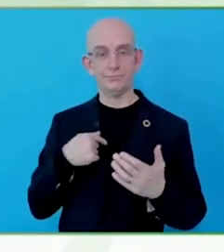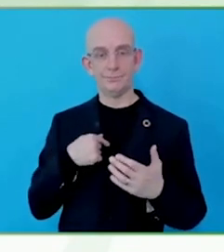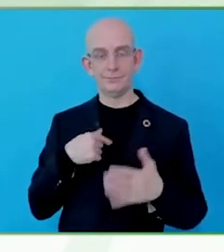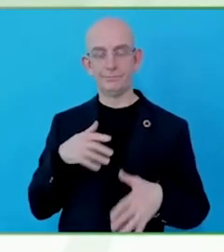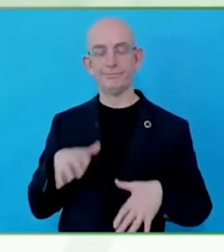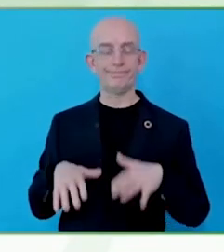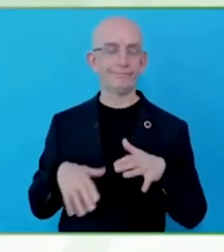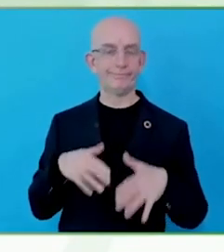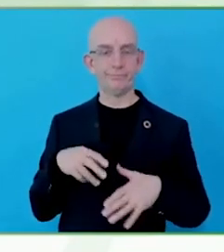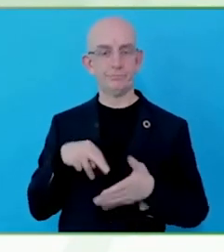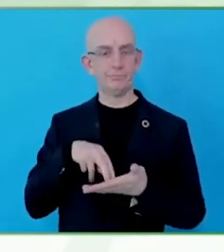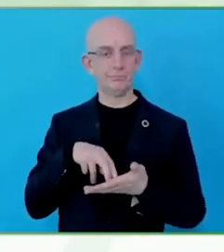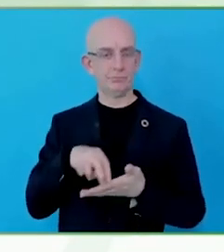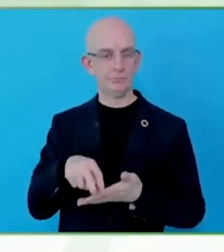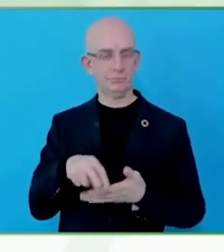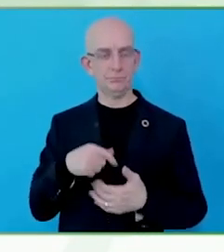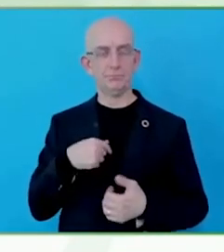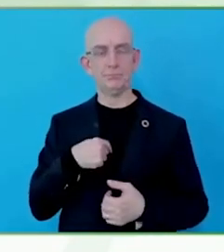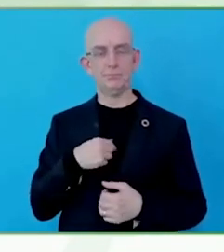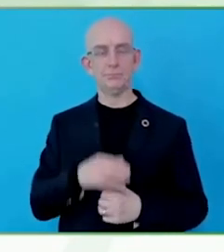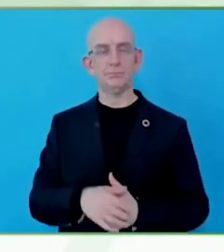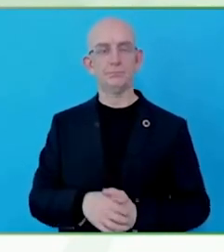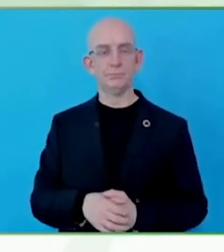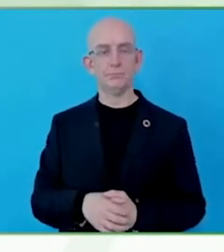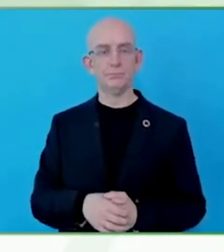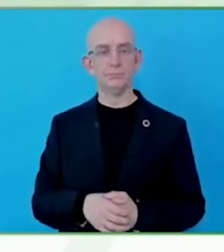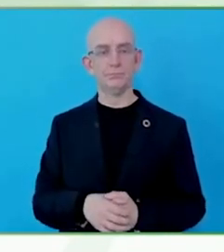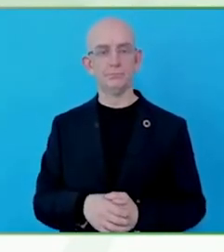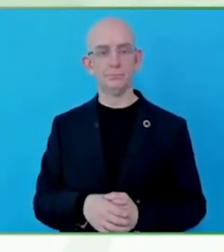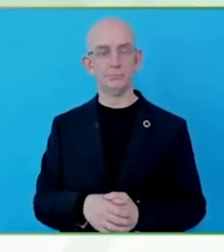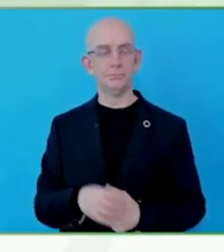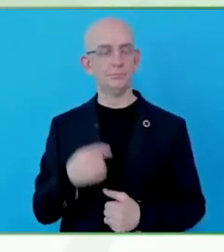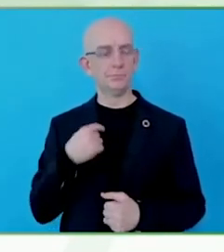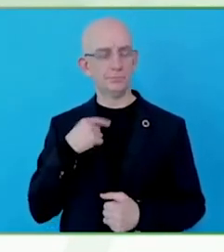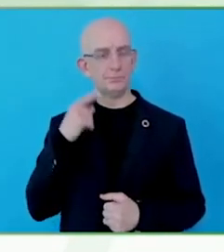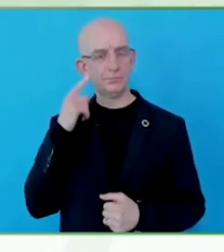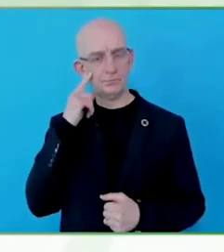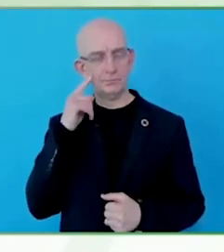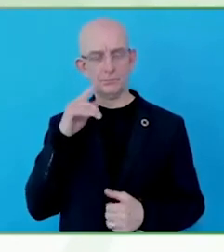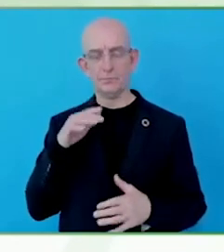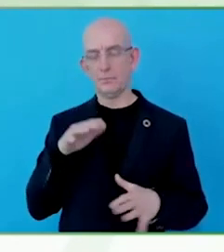So it changed my life considerably.